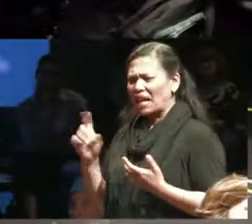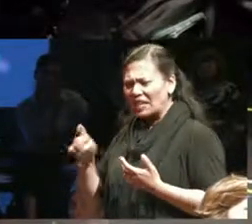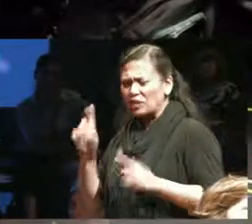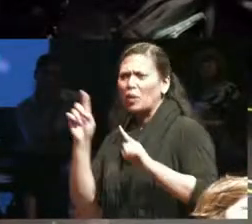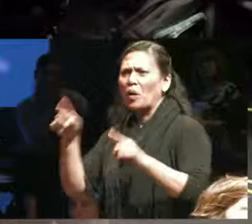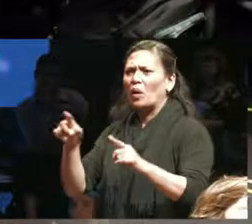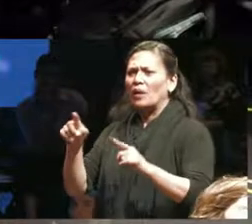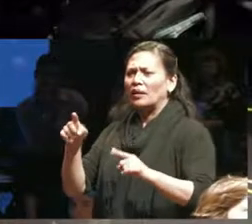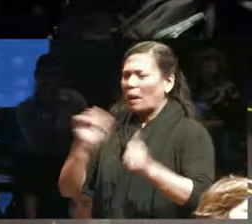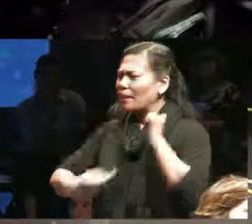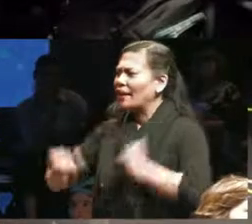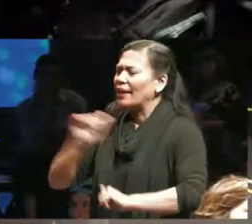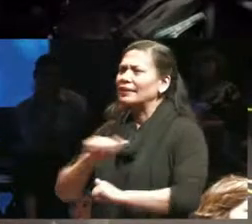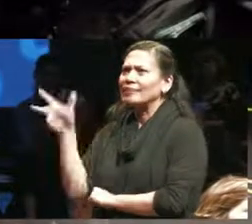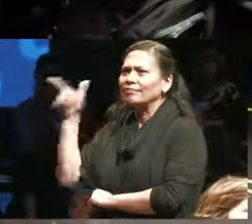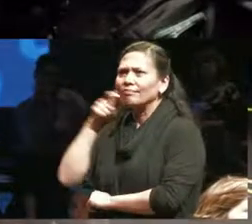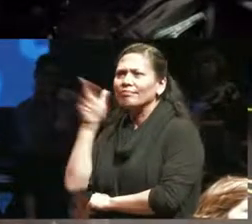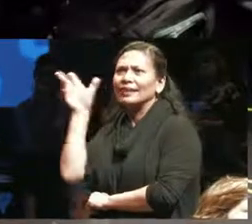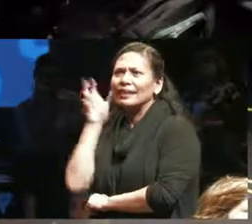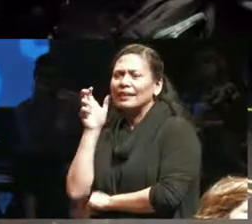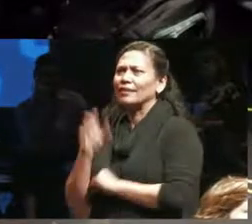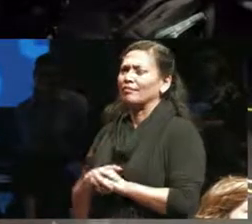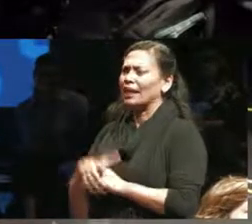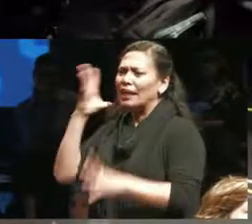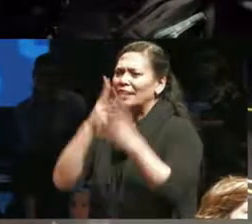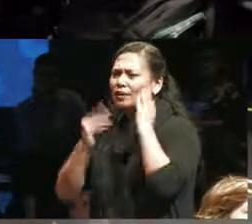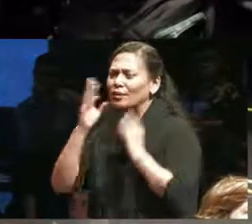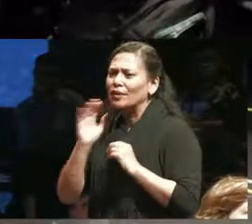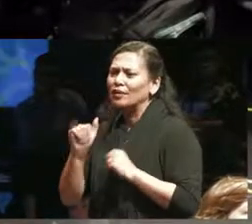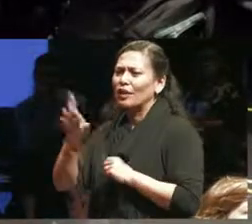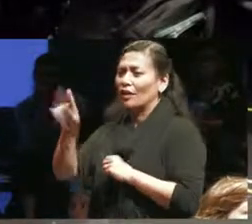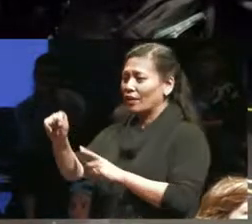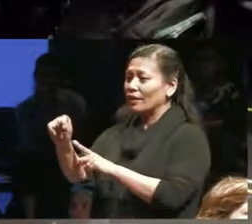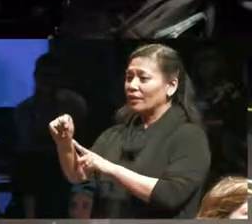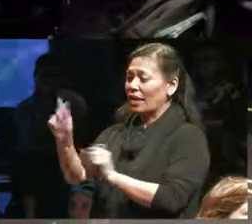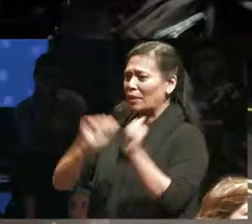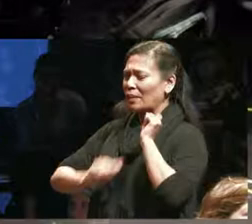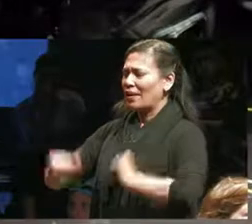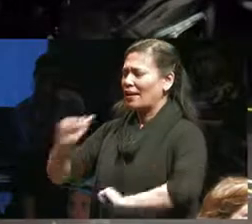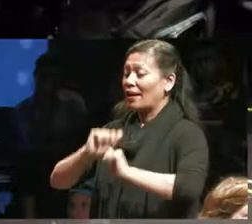listen to a play to experience art and in order to do that I often need to take